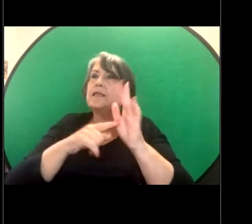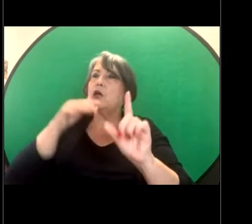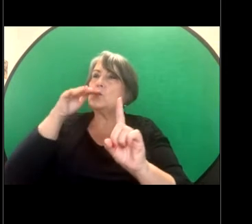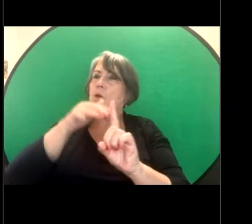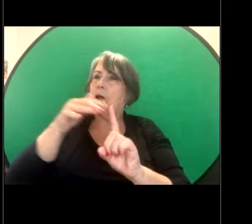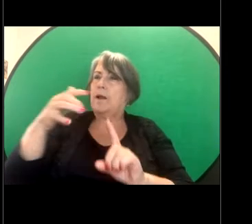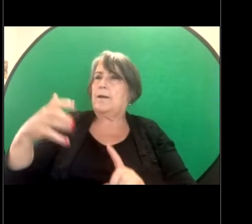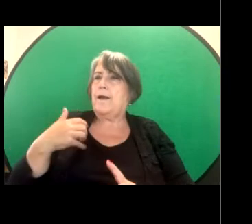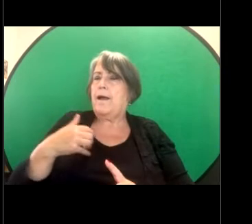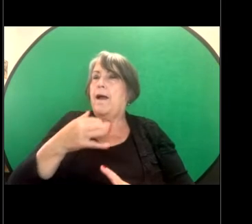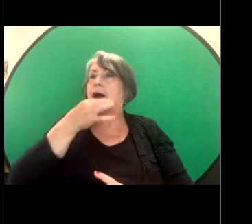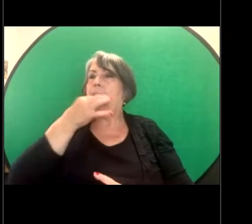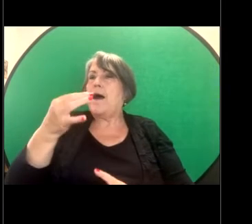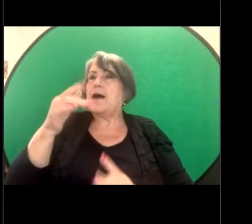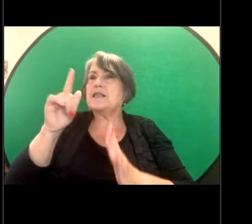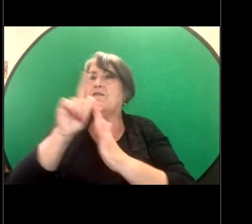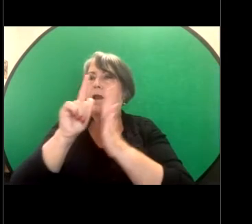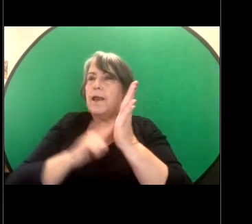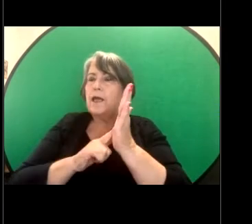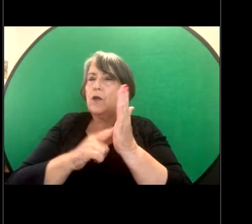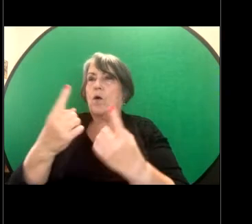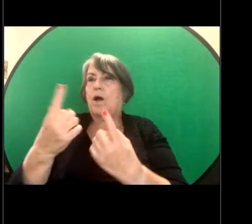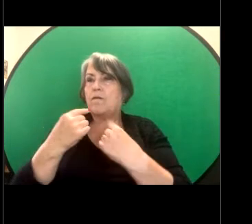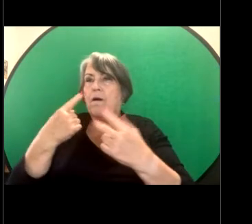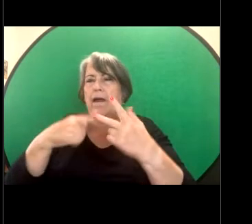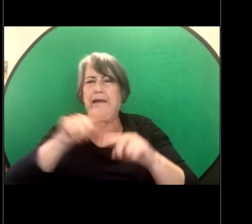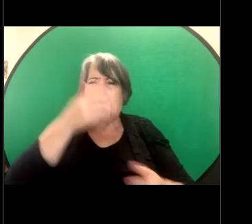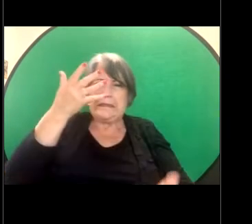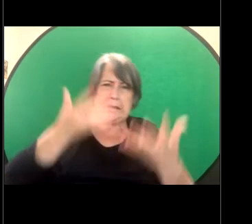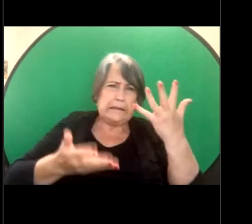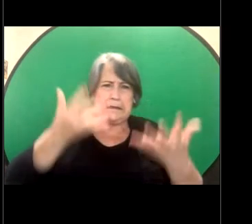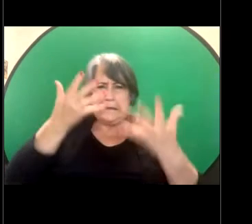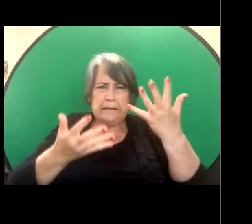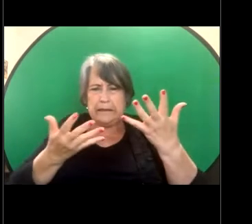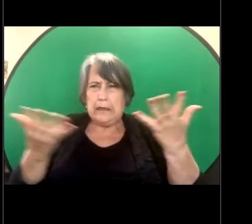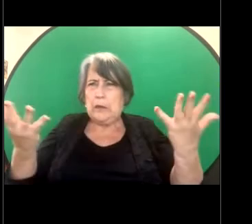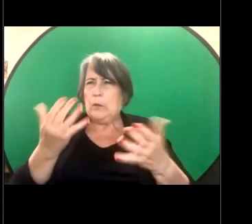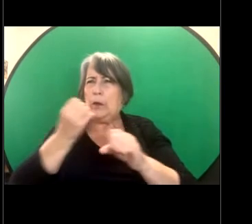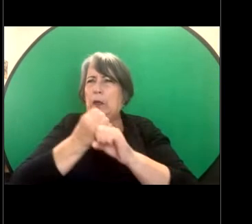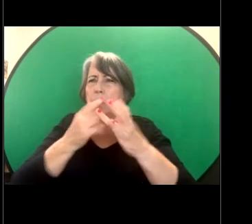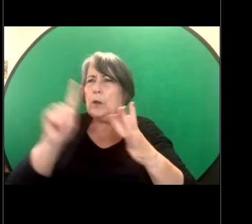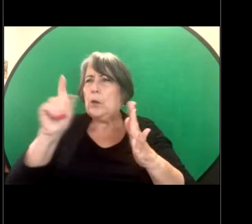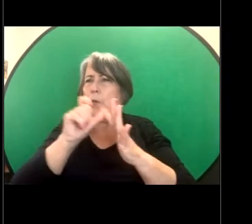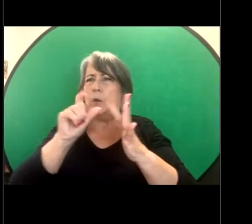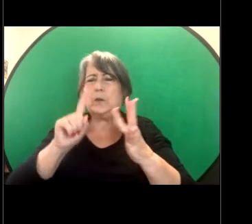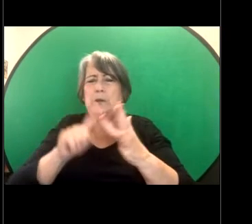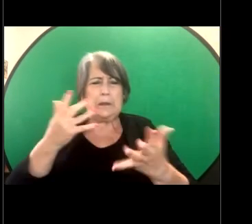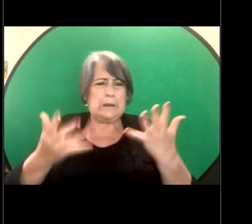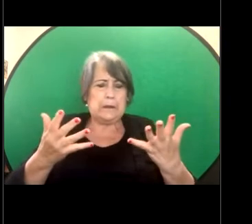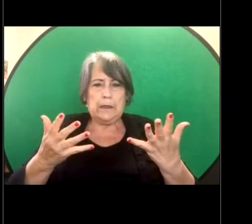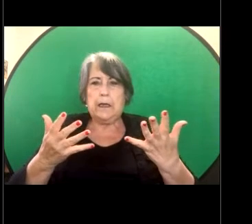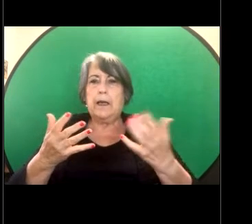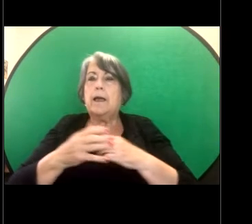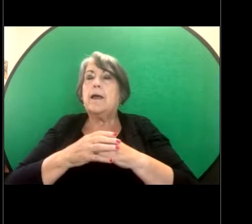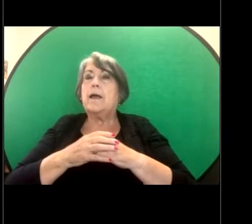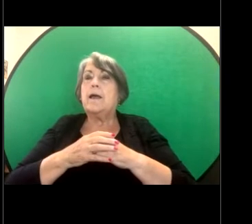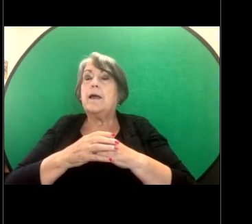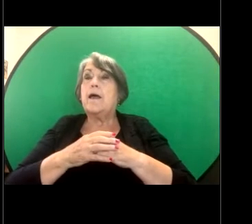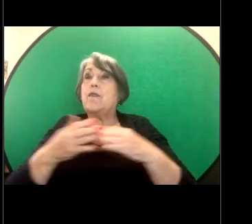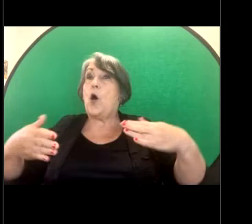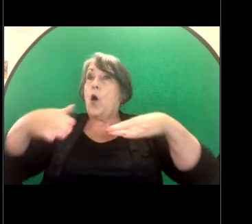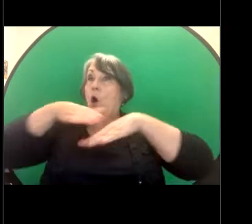legal advice if they're confused or unsure which steps to take. The overlap between the two areas